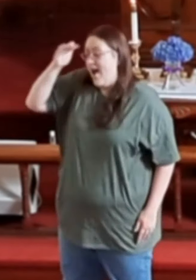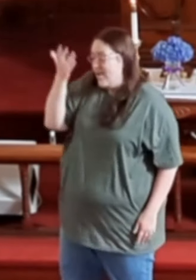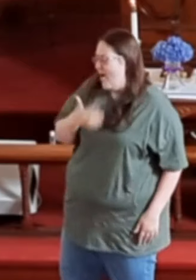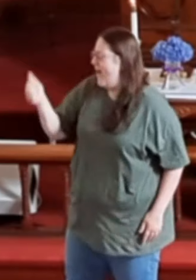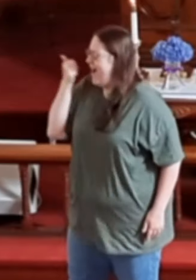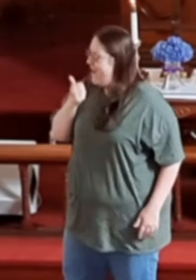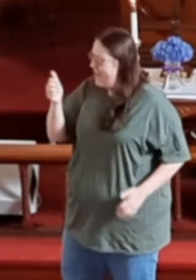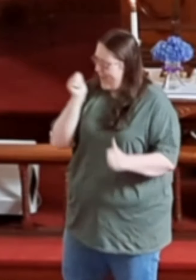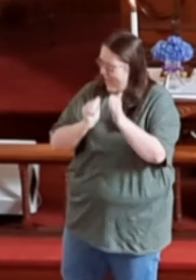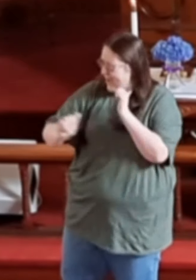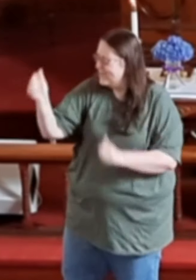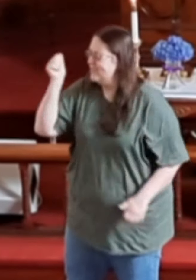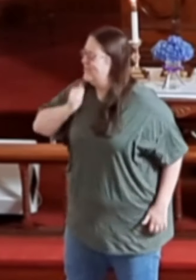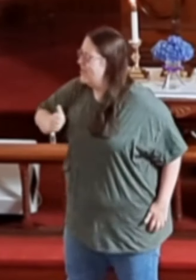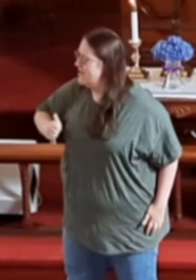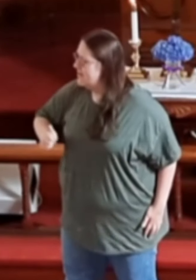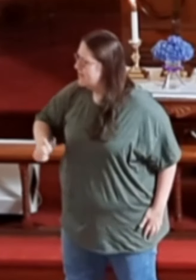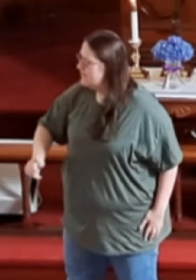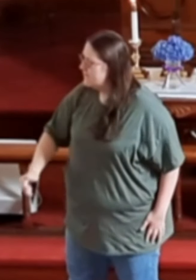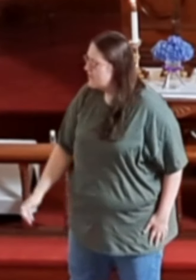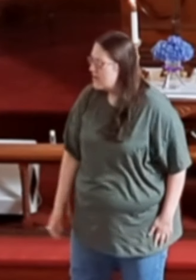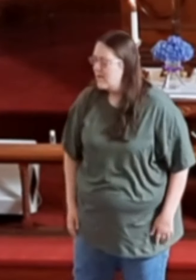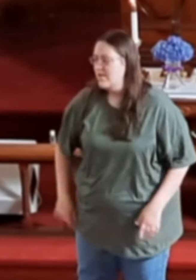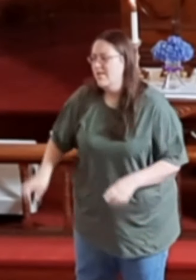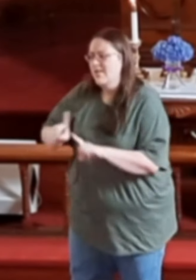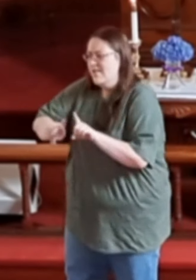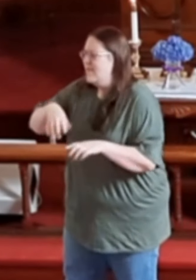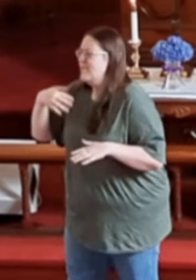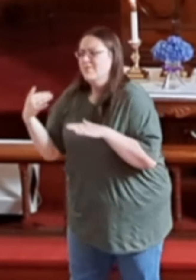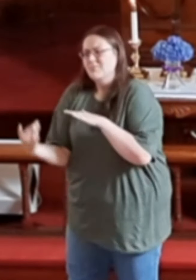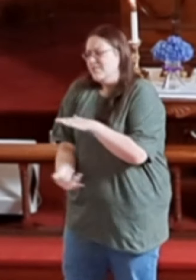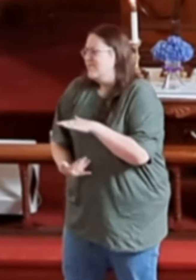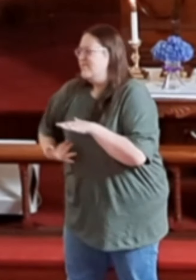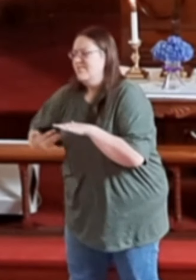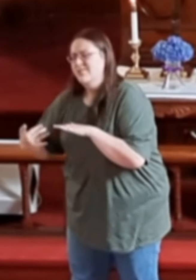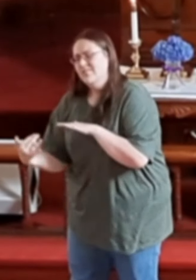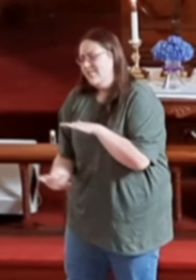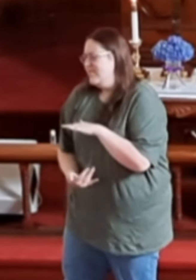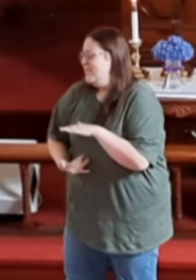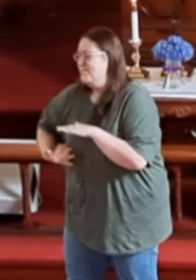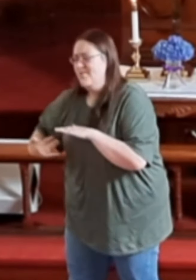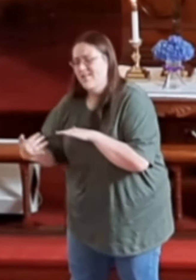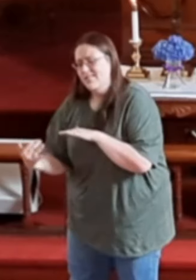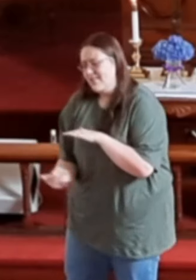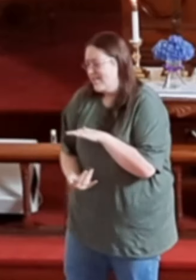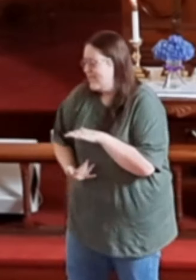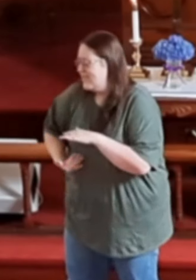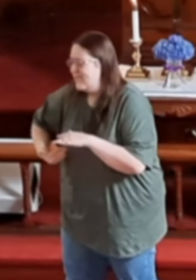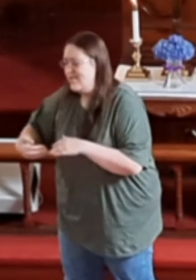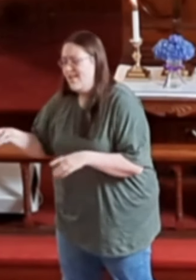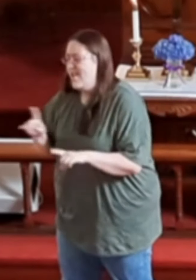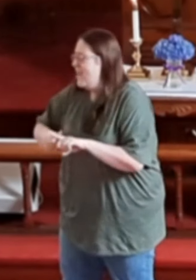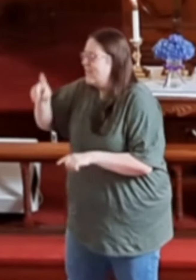I know I act tough But there's a churning in my gut